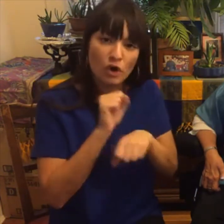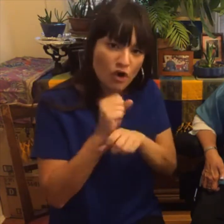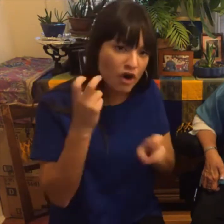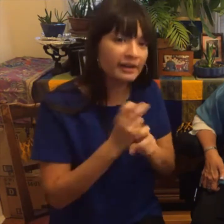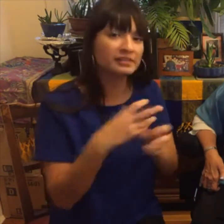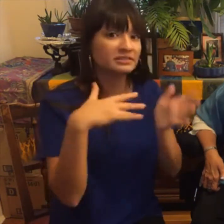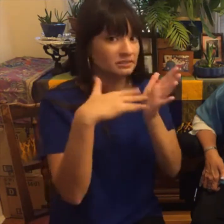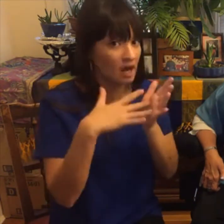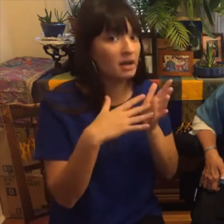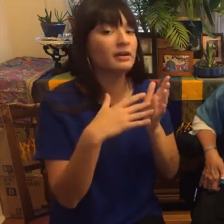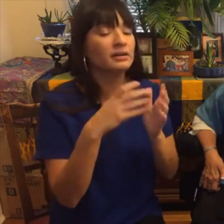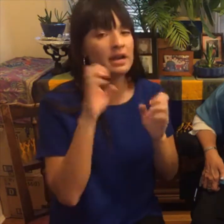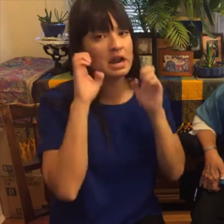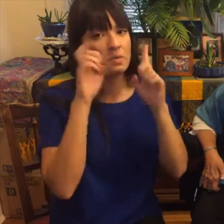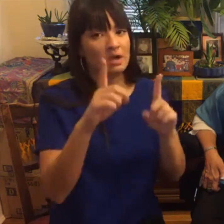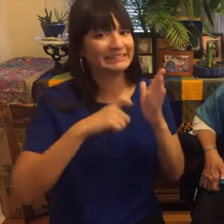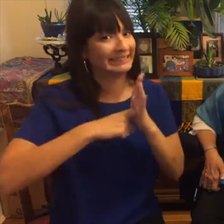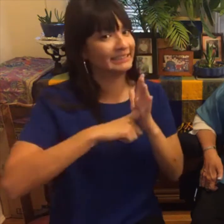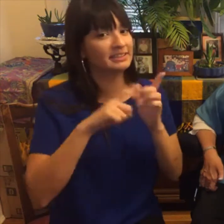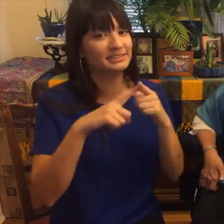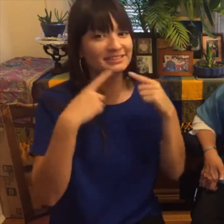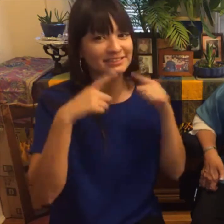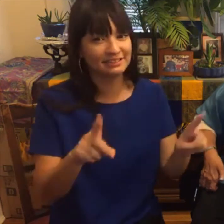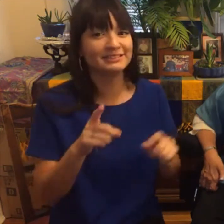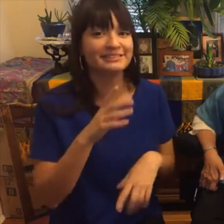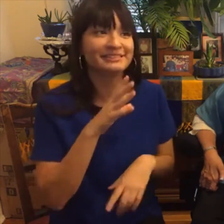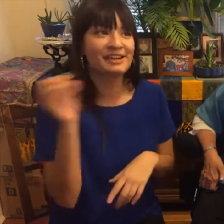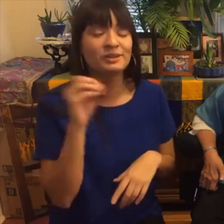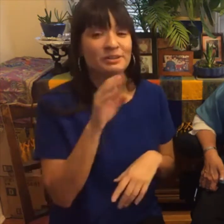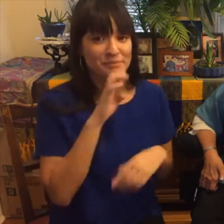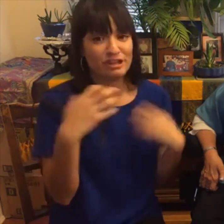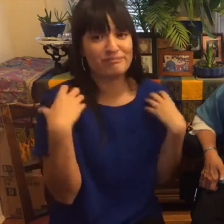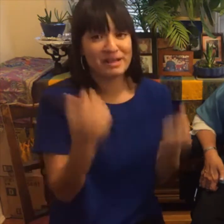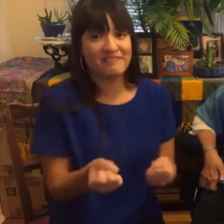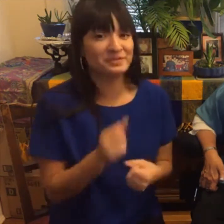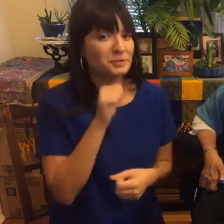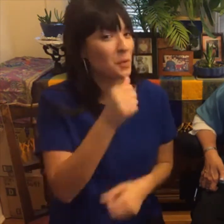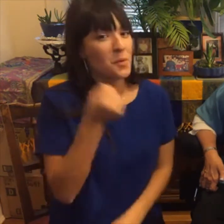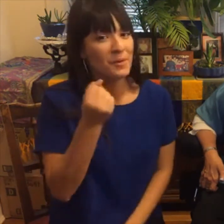keep on going and to work hard and study hard education is key for success to be